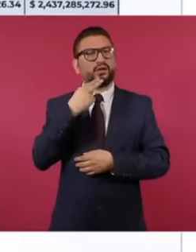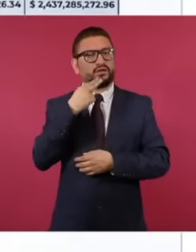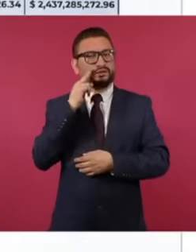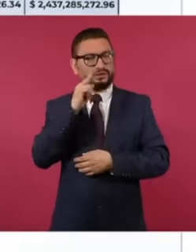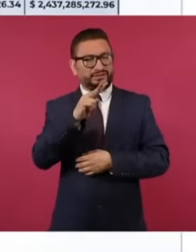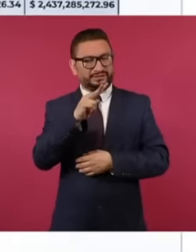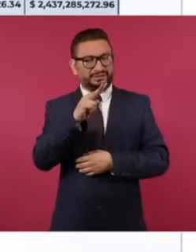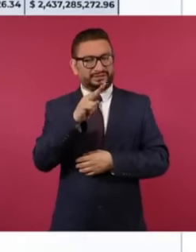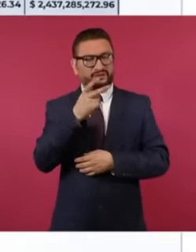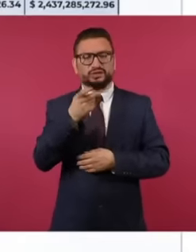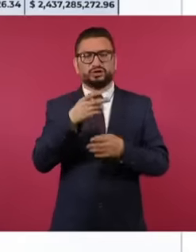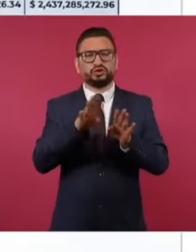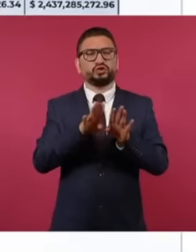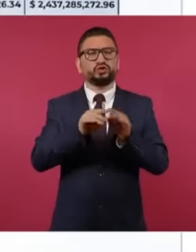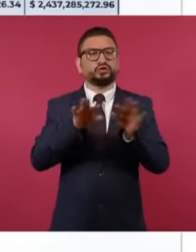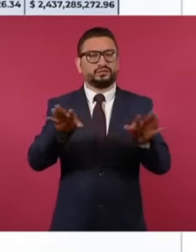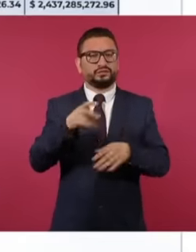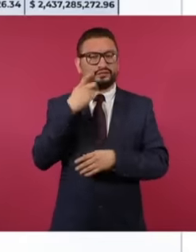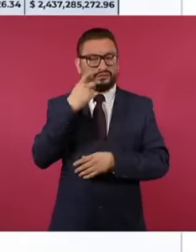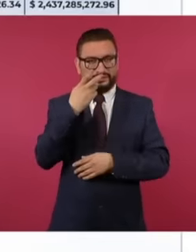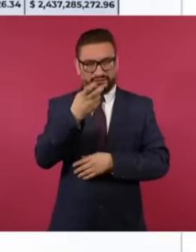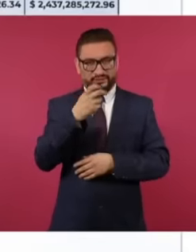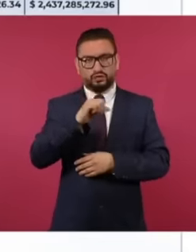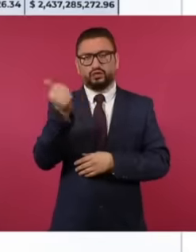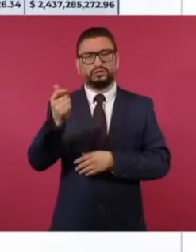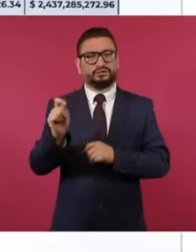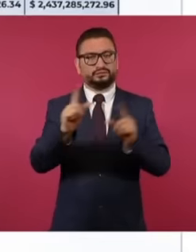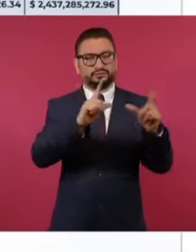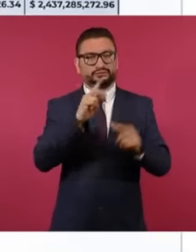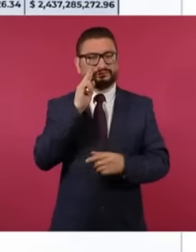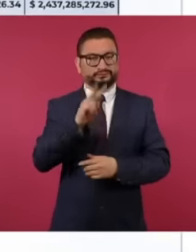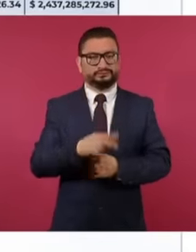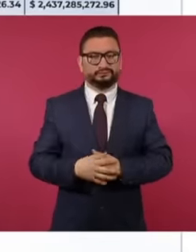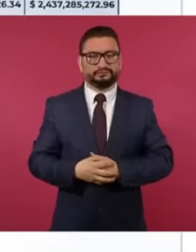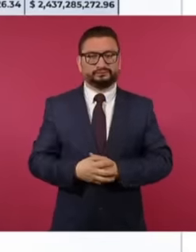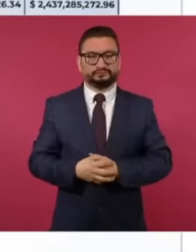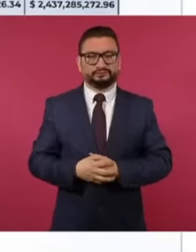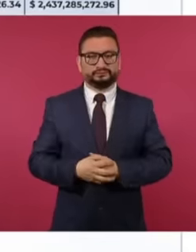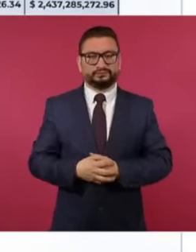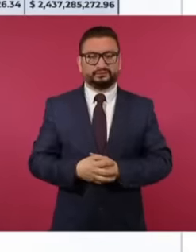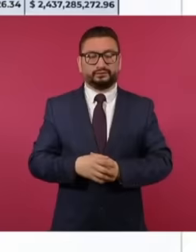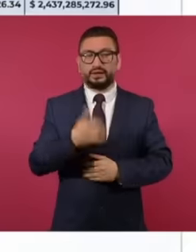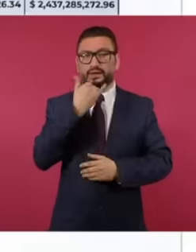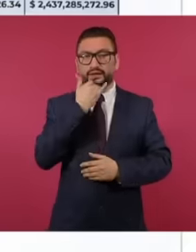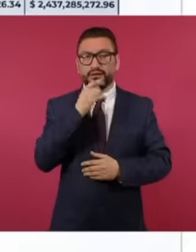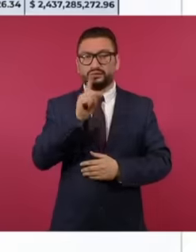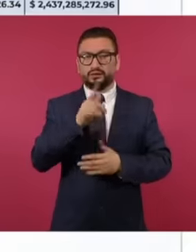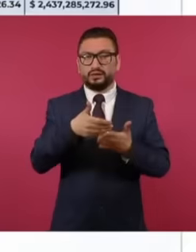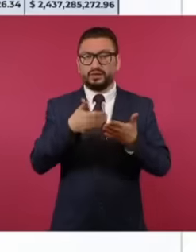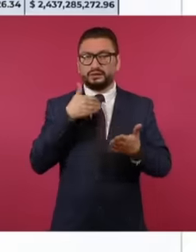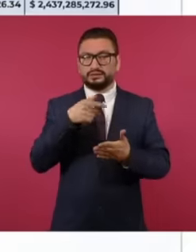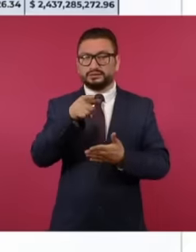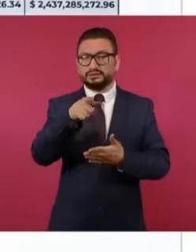and how it is distributed. It's the other sheet. Oh, not before, wait a little bit because I'm missing